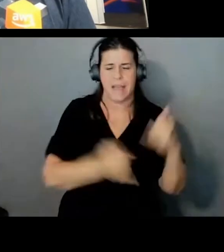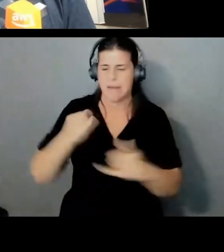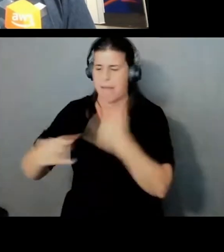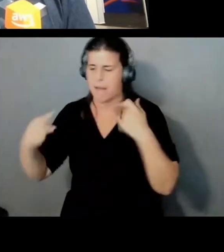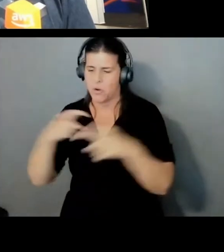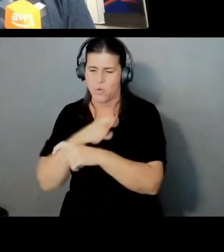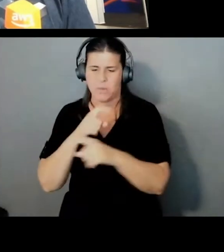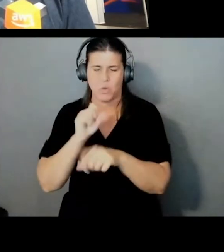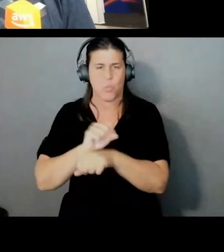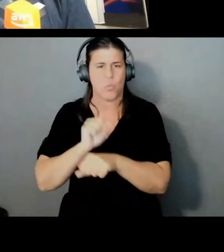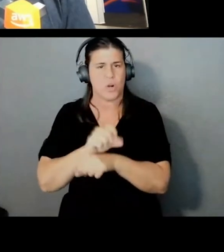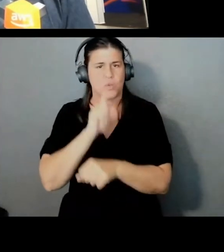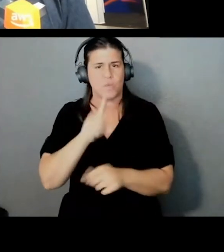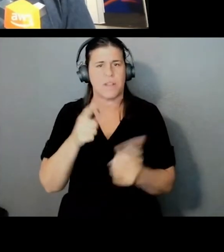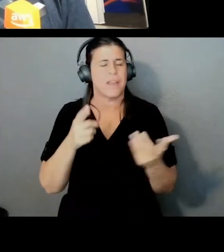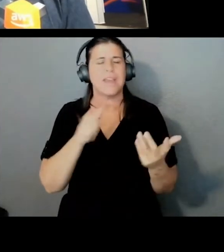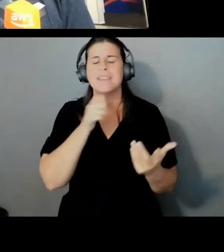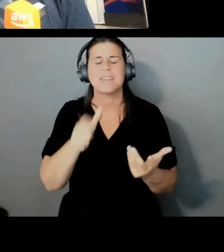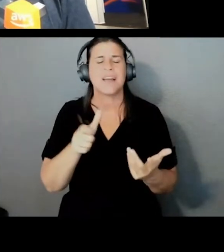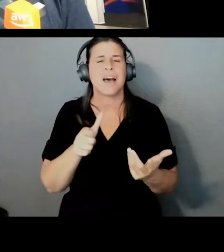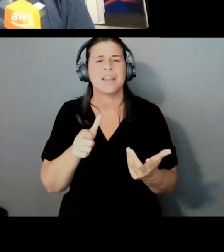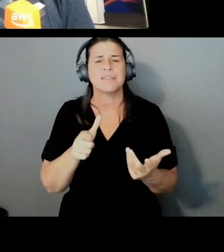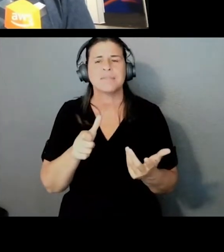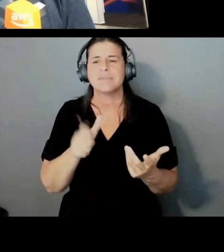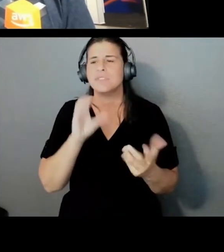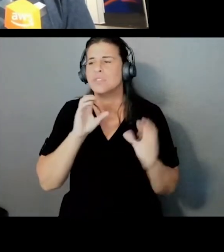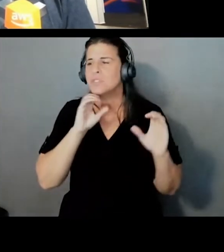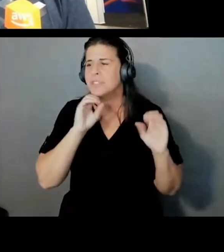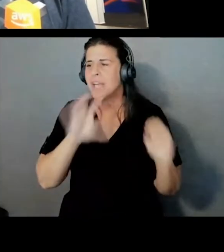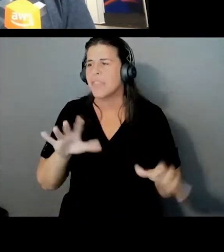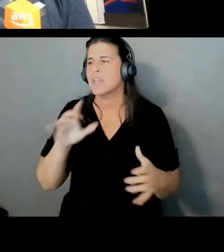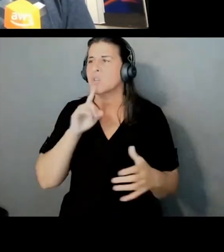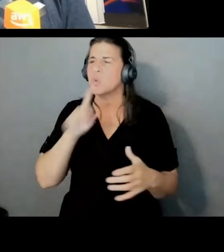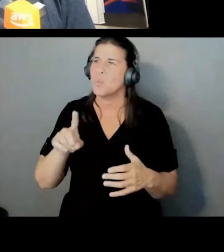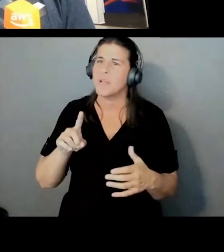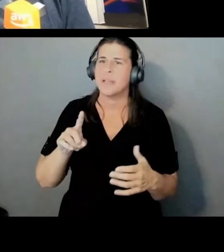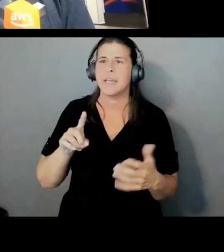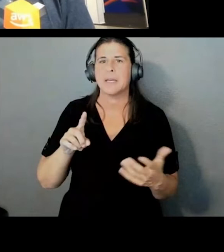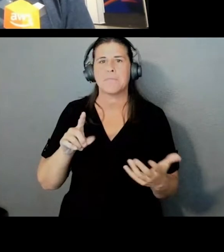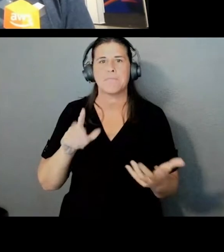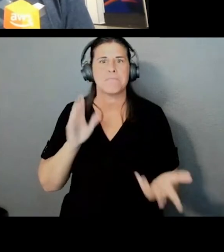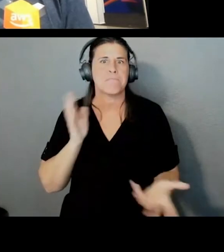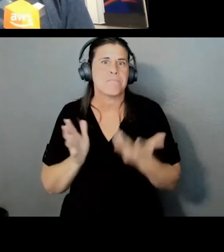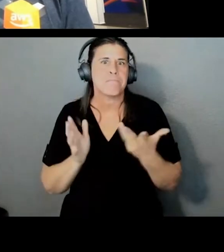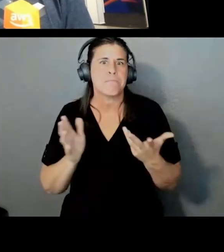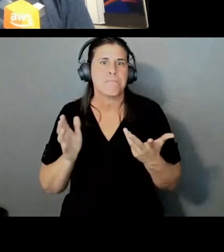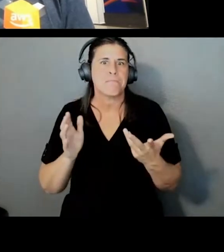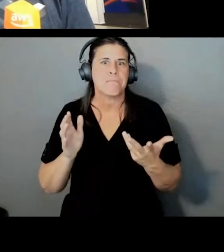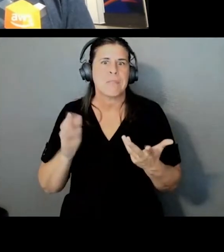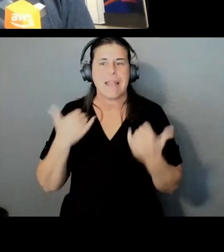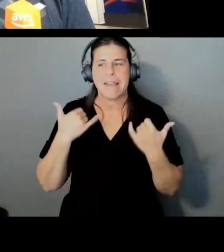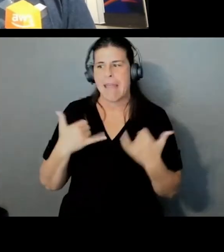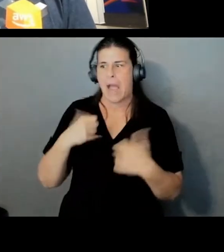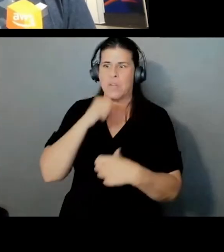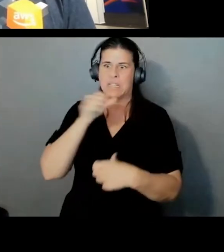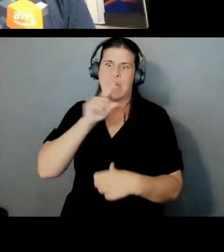It doesn't do anything to lessen the security posture of the customer for this to be public.